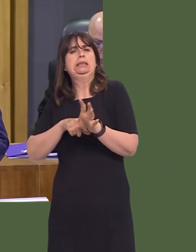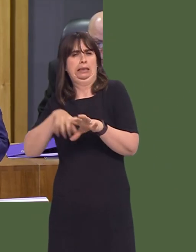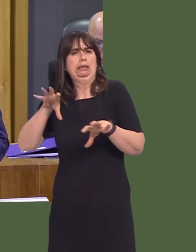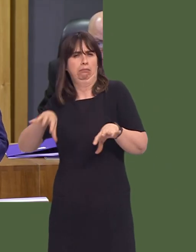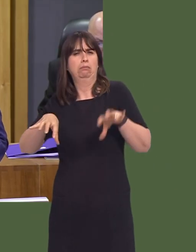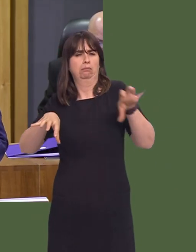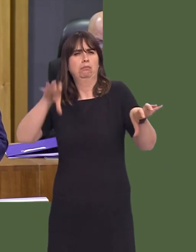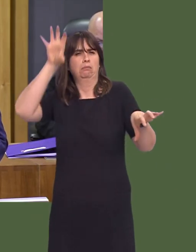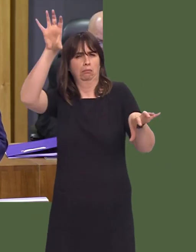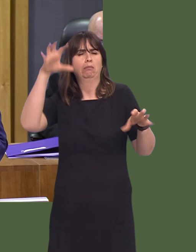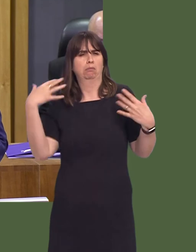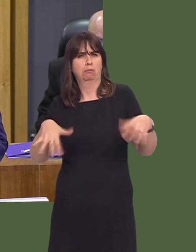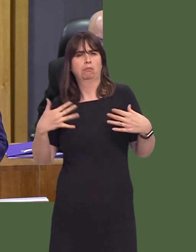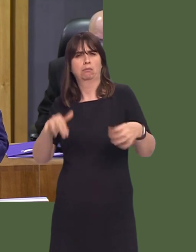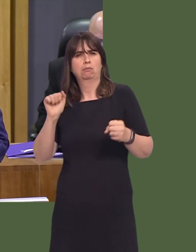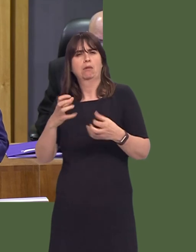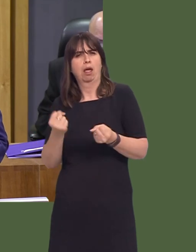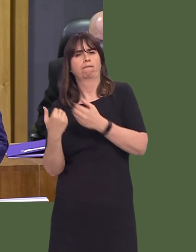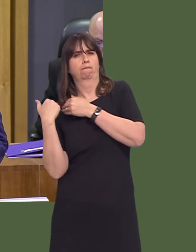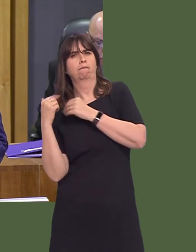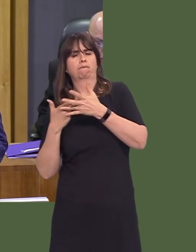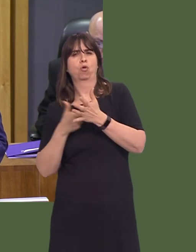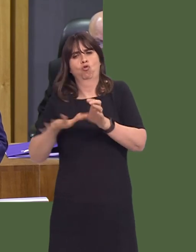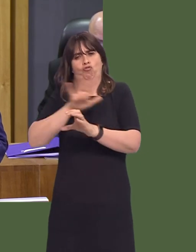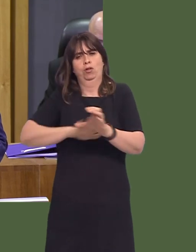and national responsibilities. But, as you will know, under the Planning (Wales) Act